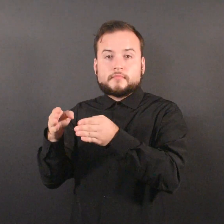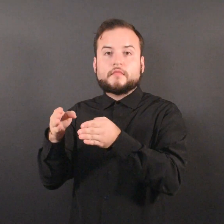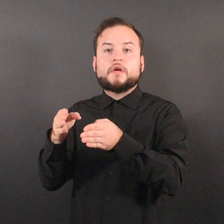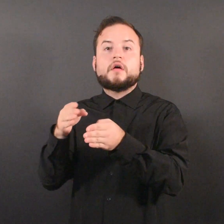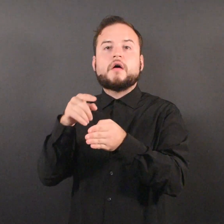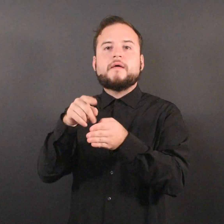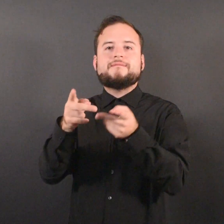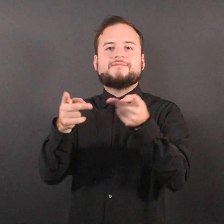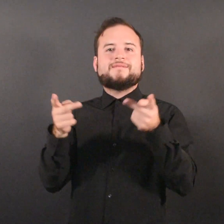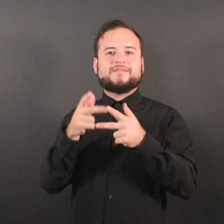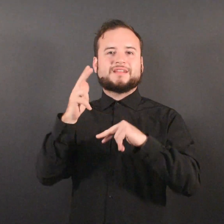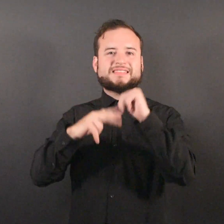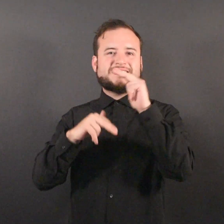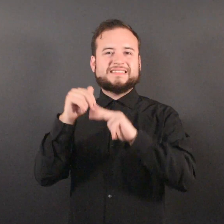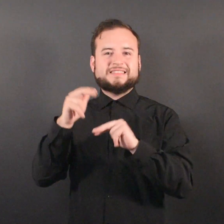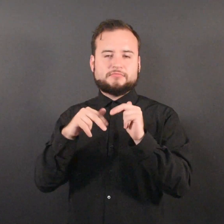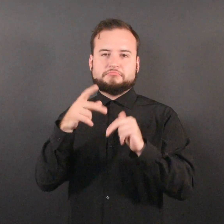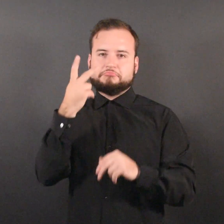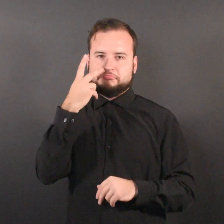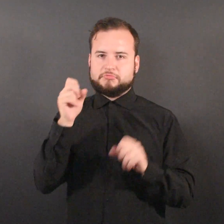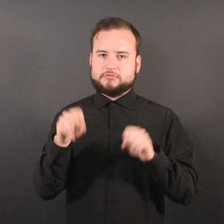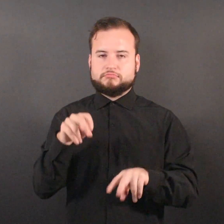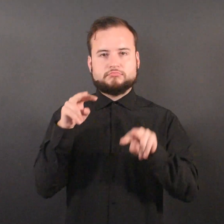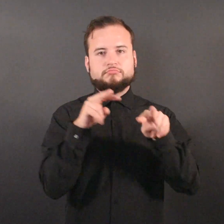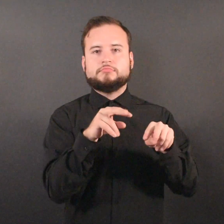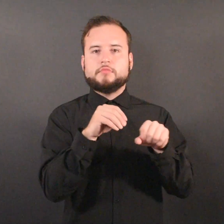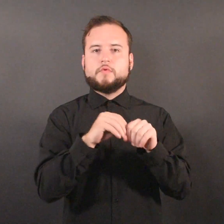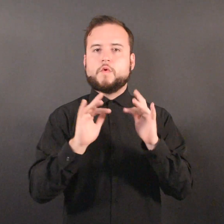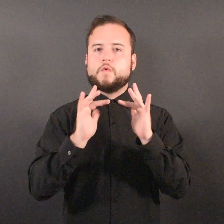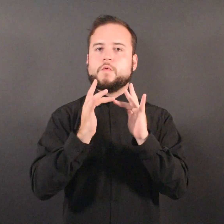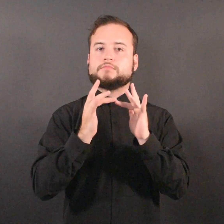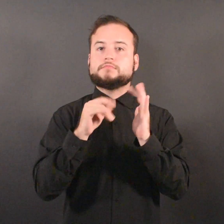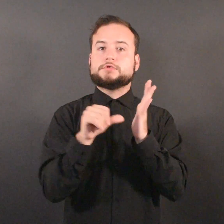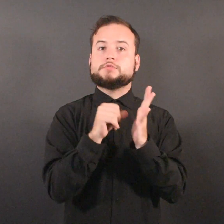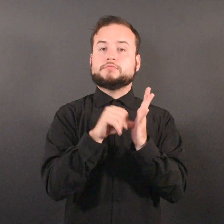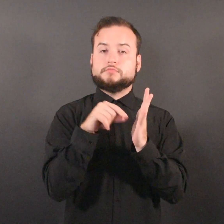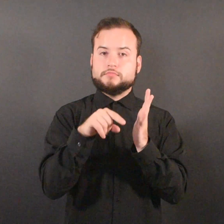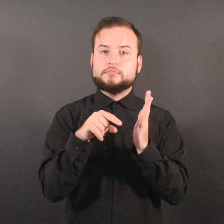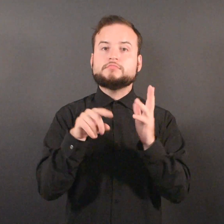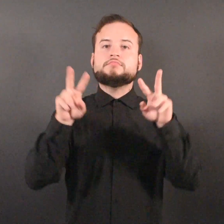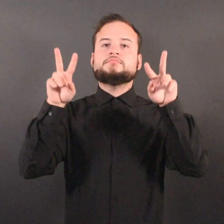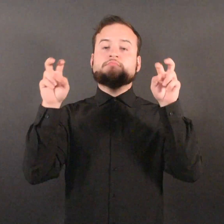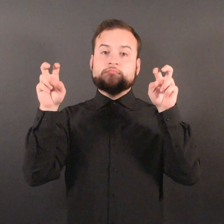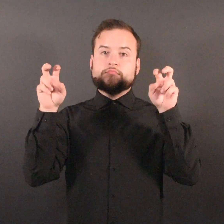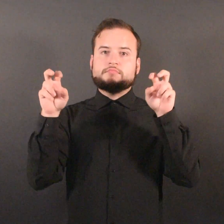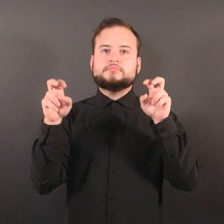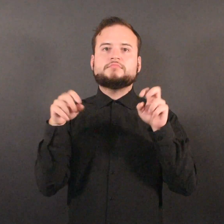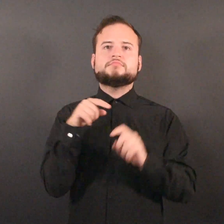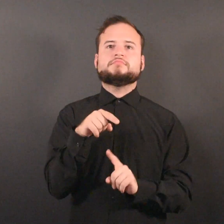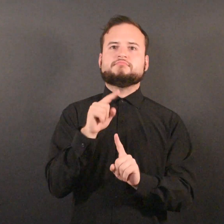is available on the Adverse Health Events reports webpage.